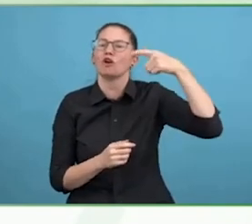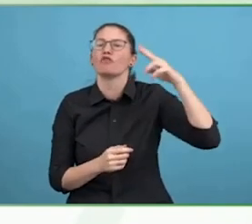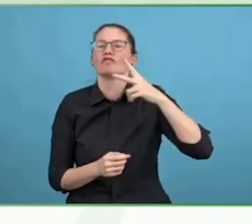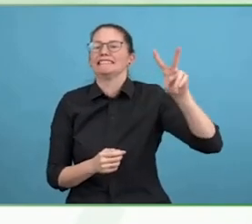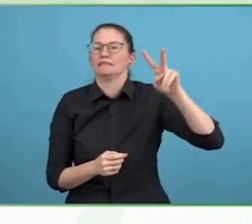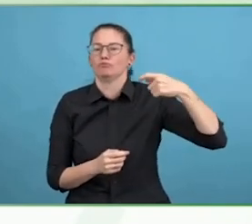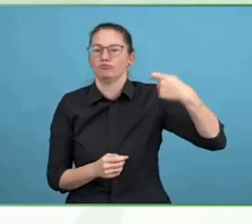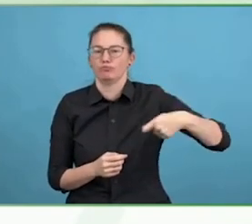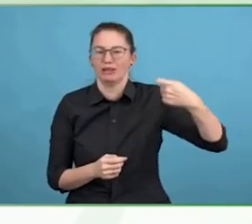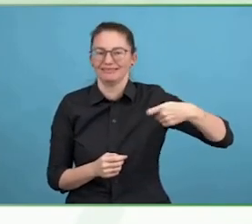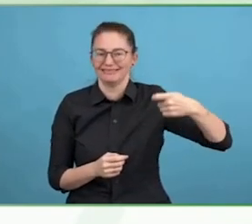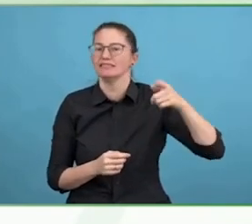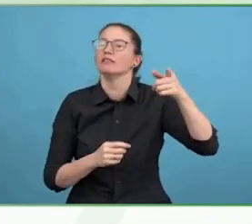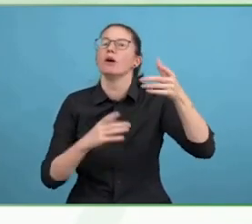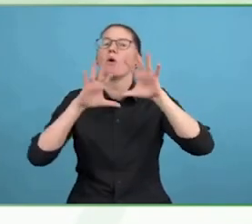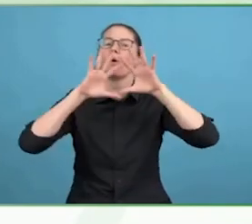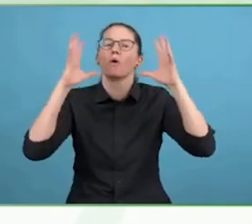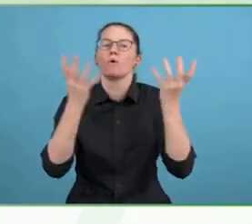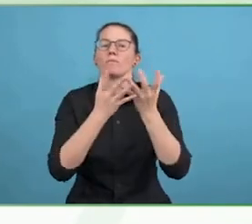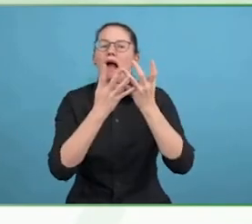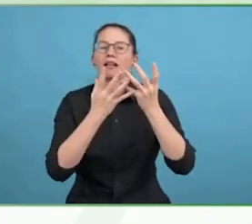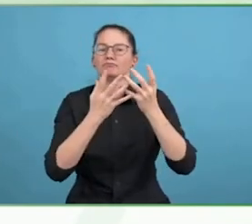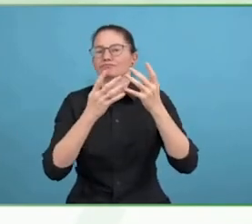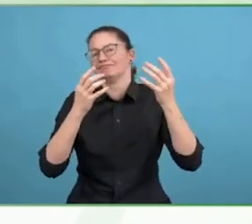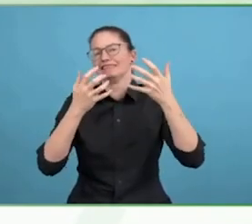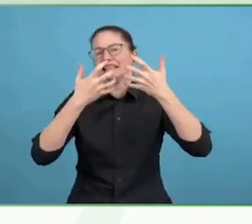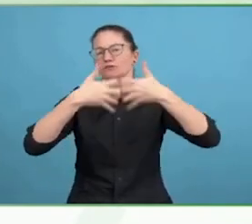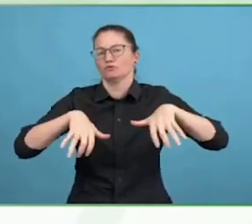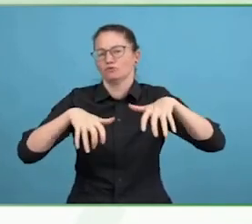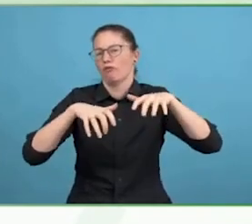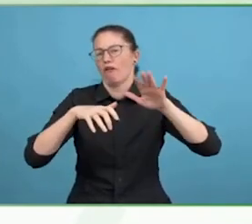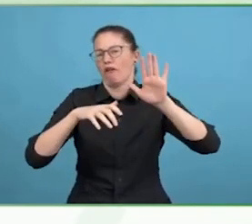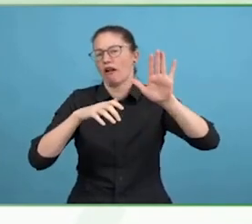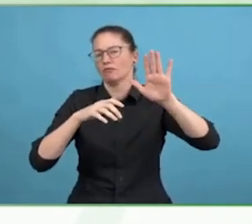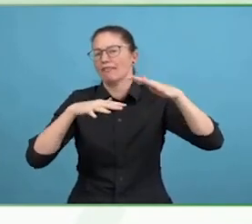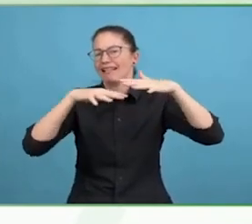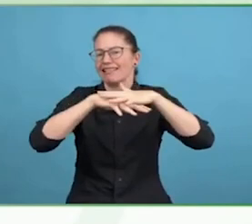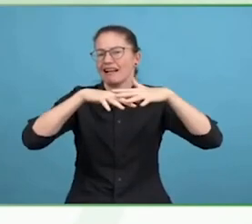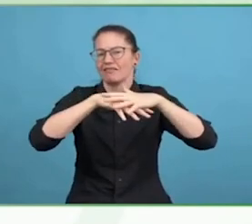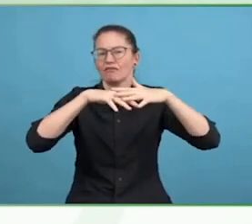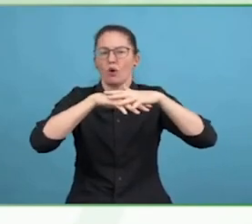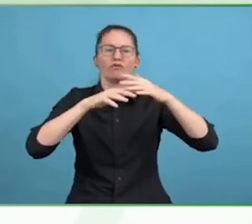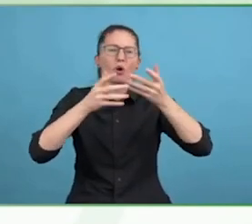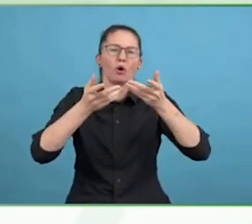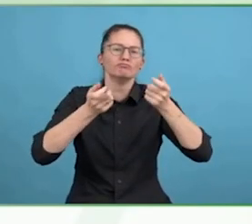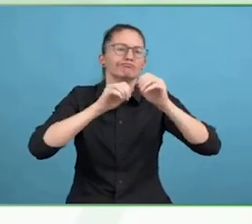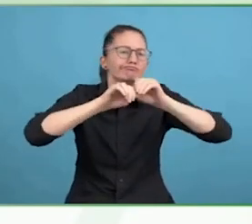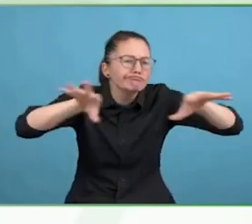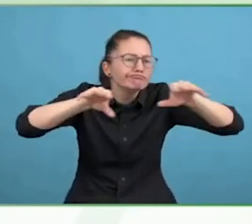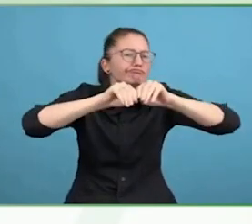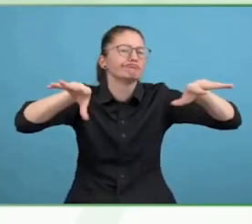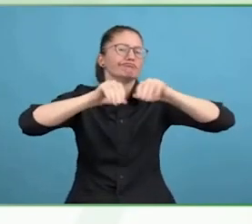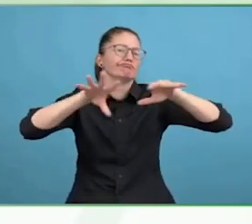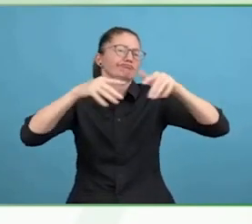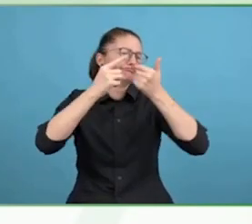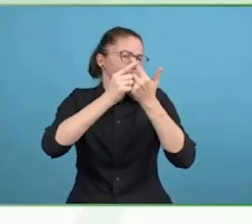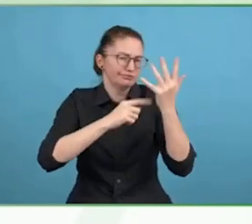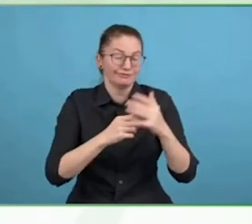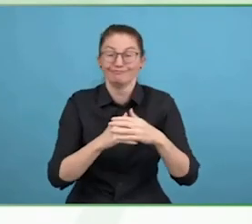chestnut, some would say auburn hair. I'm in my early 40s and I have got grey eyes.